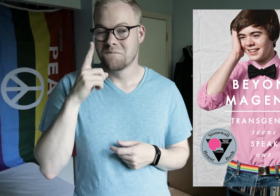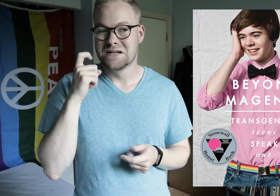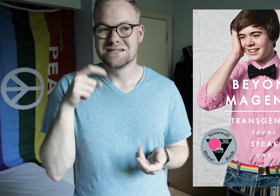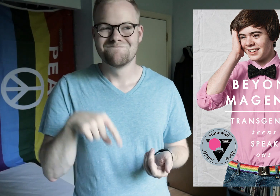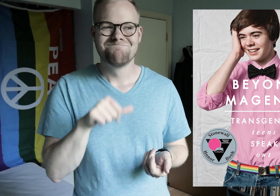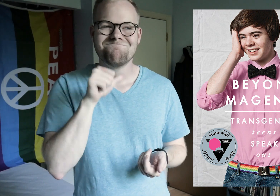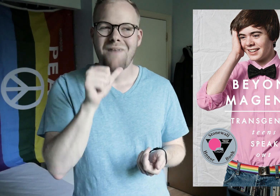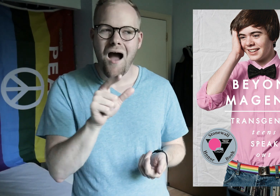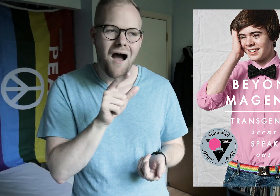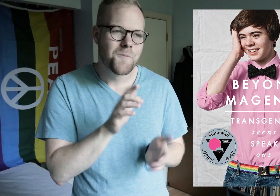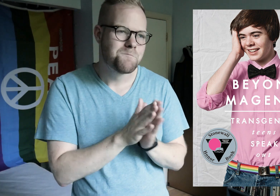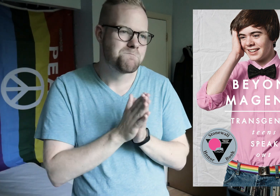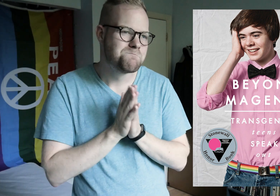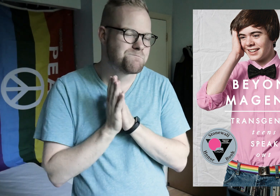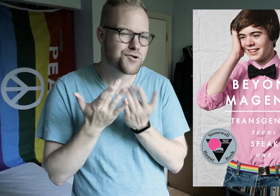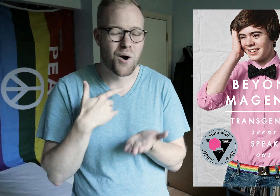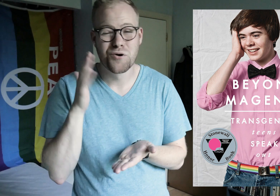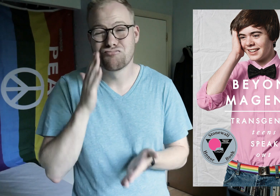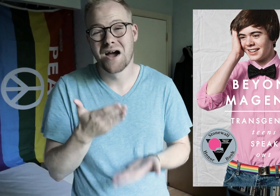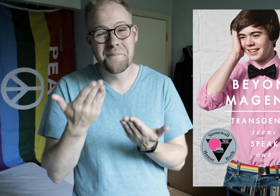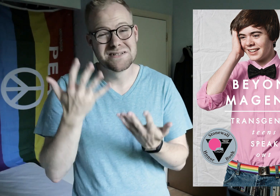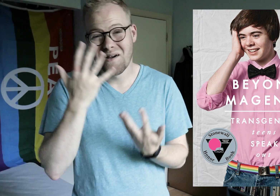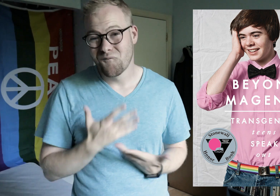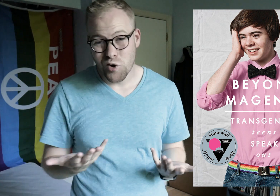because this is not a book I would recommend, unfortunately.